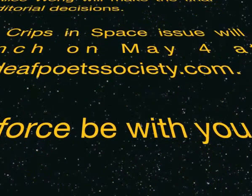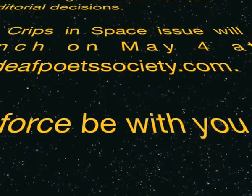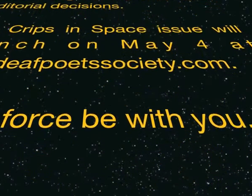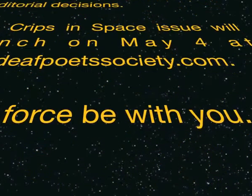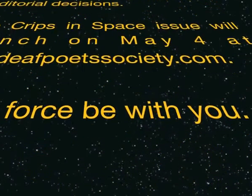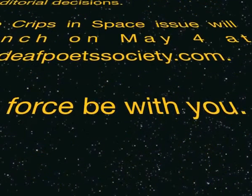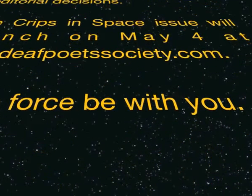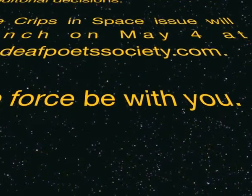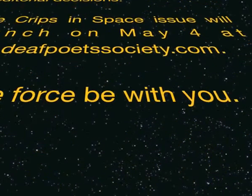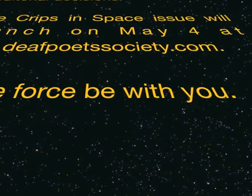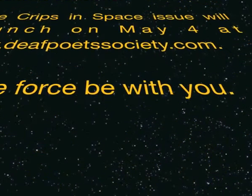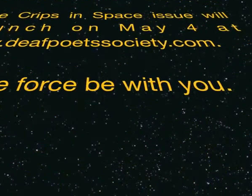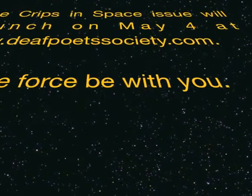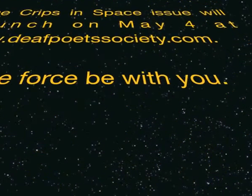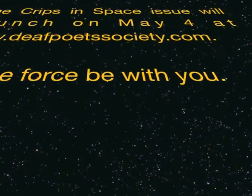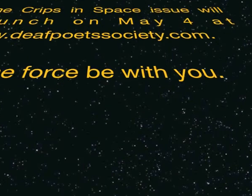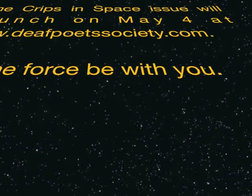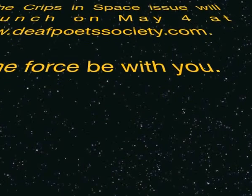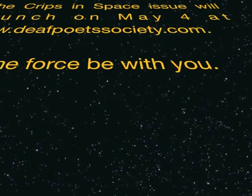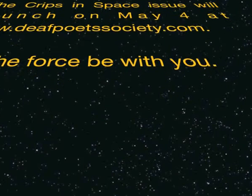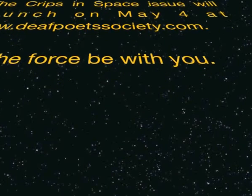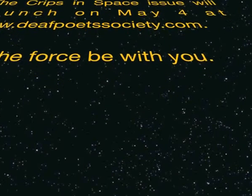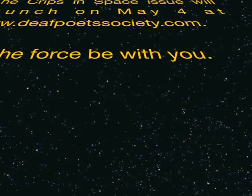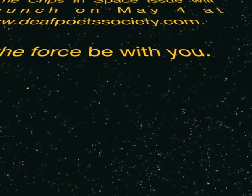May the force be with you.